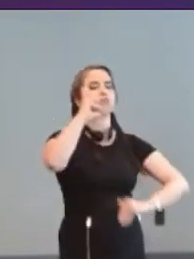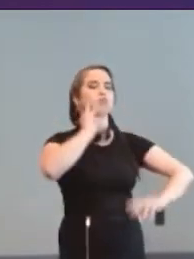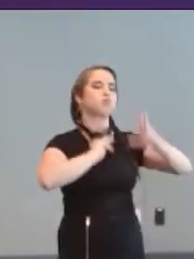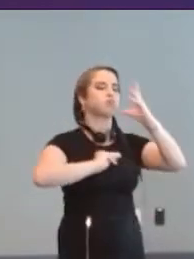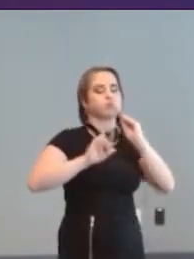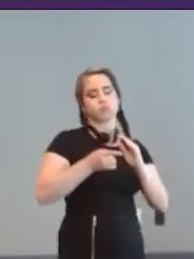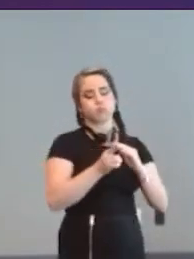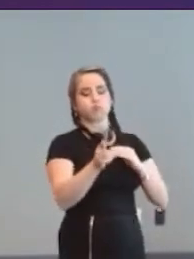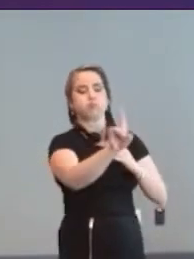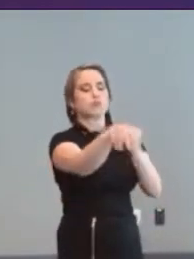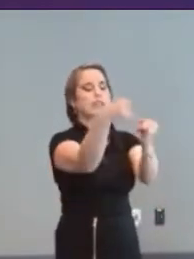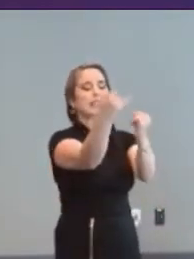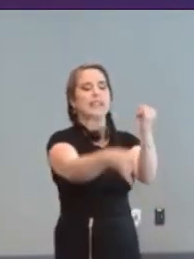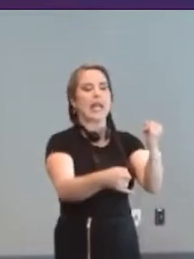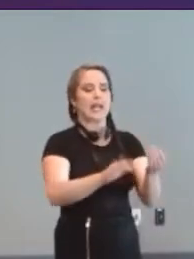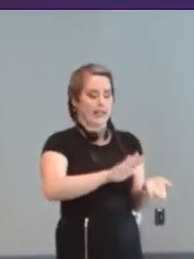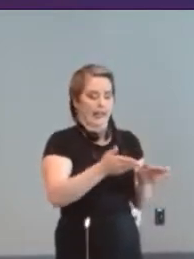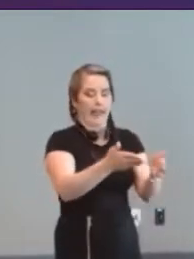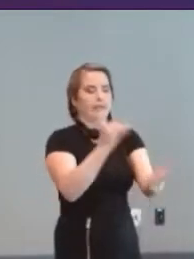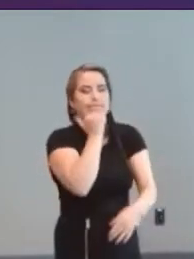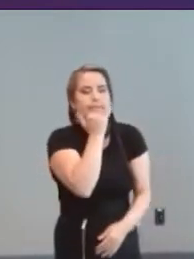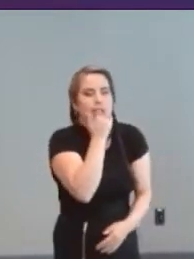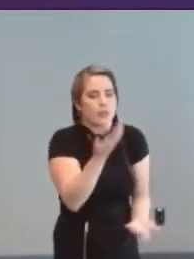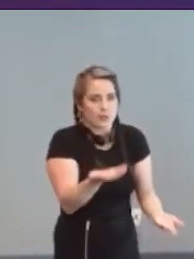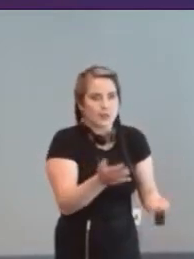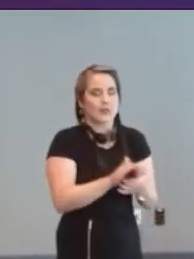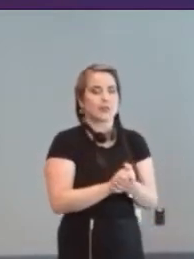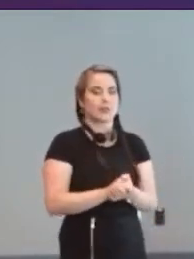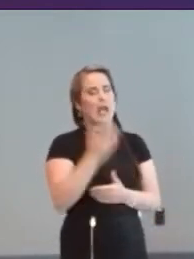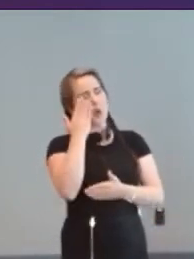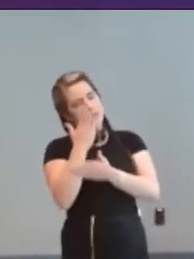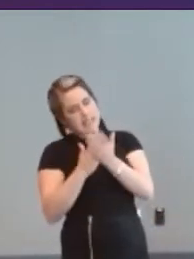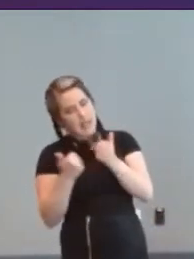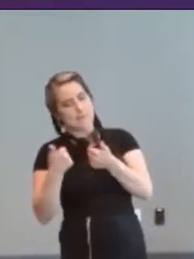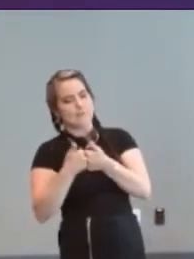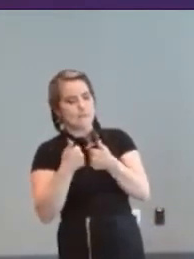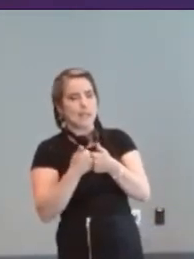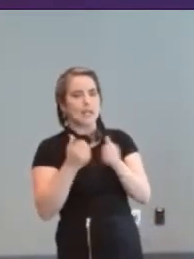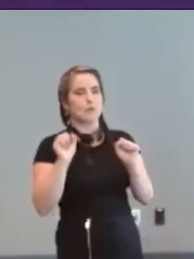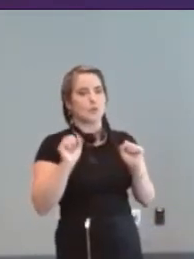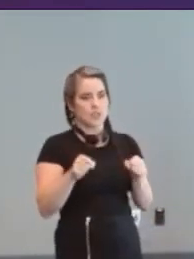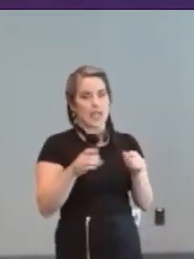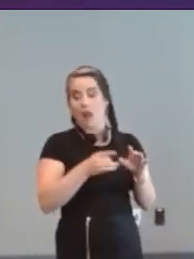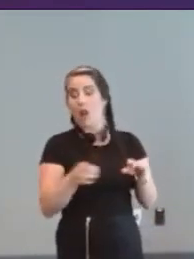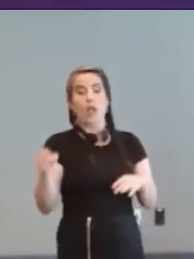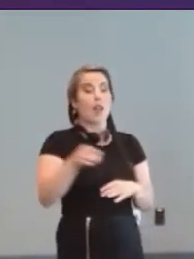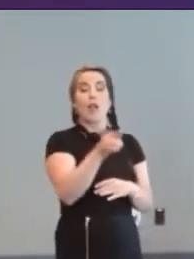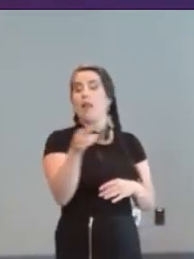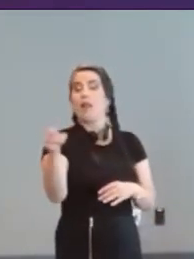know I know you can get that with some games which are just go and explore but often something will